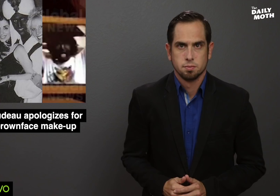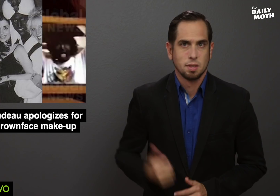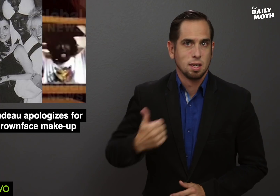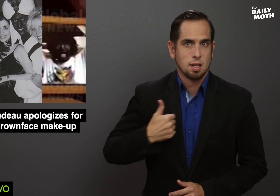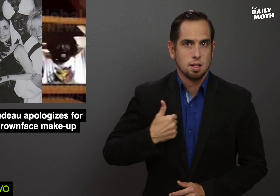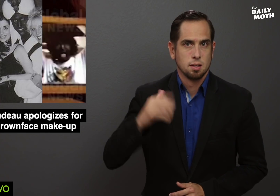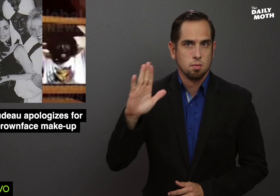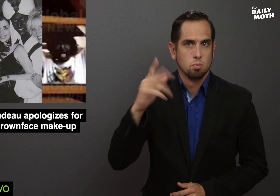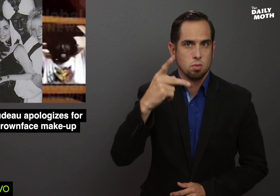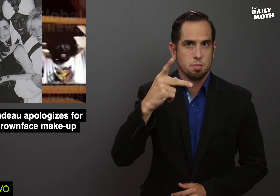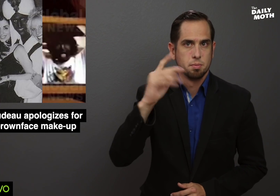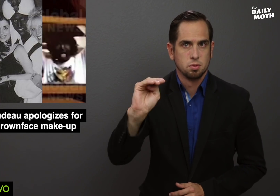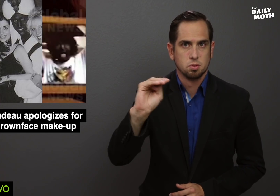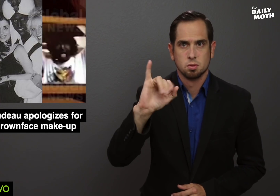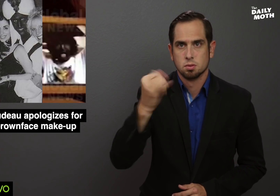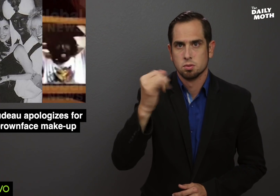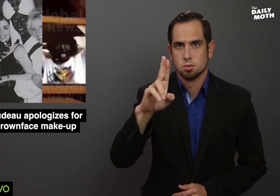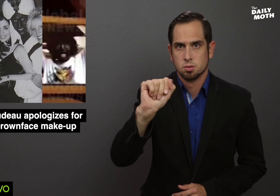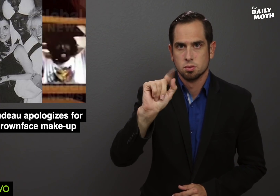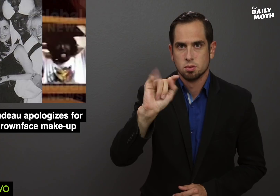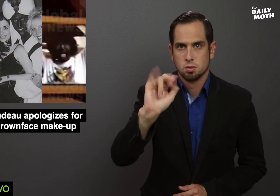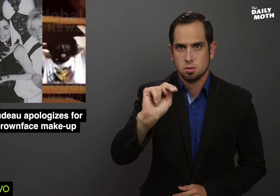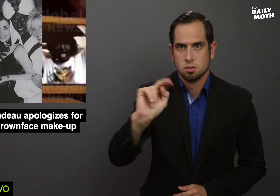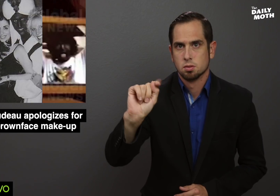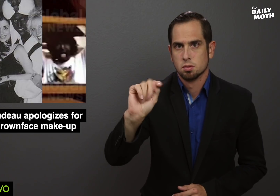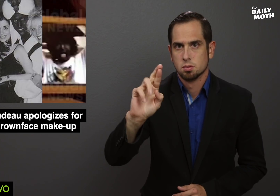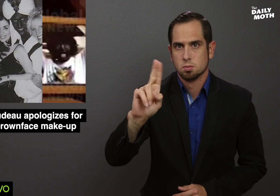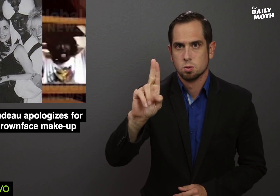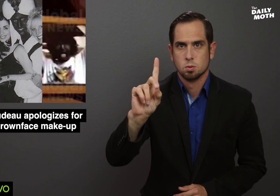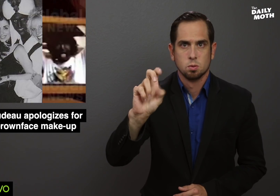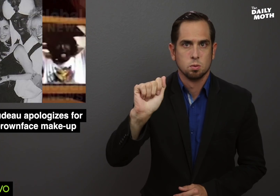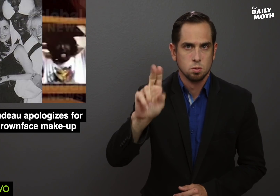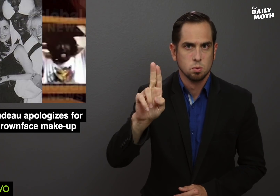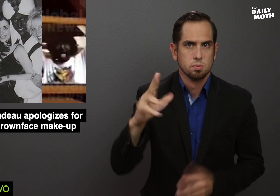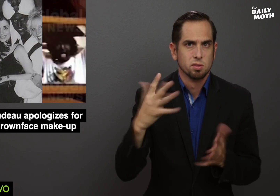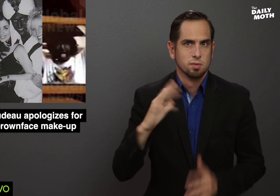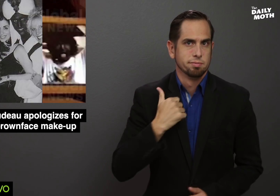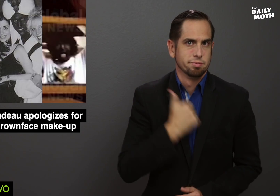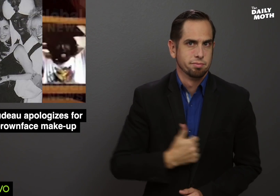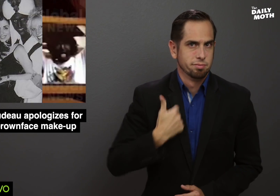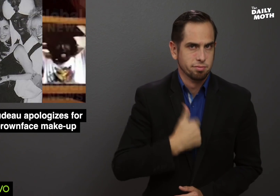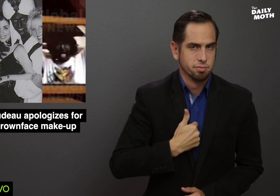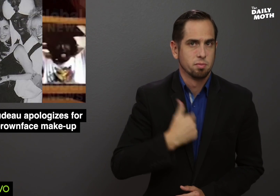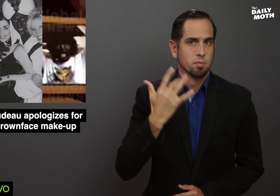Canada's Prime Minister Justin Trudeau has apologized for